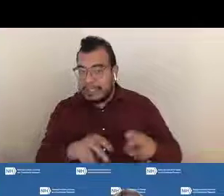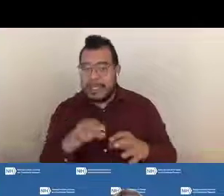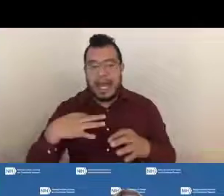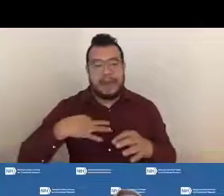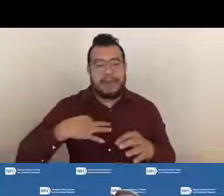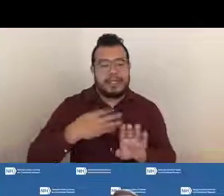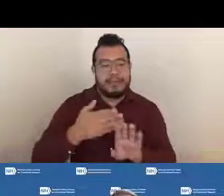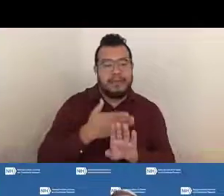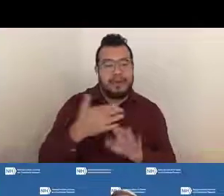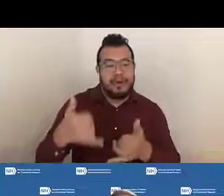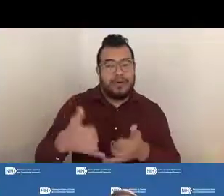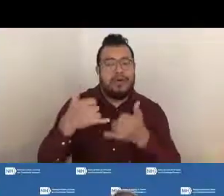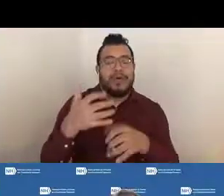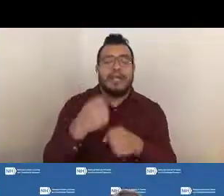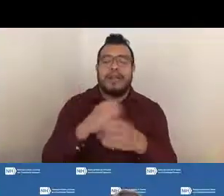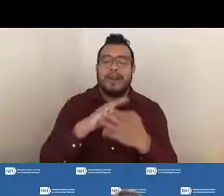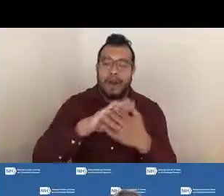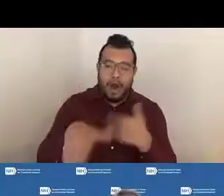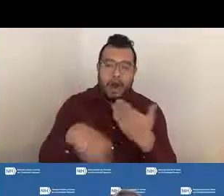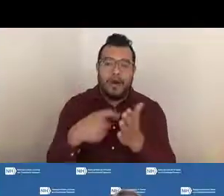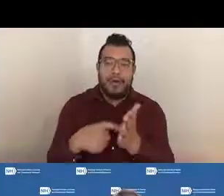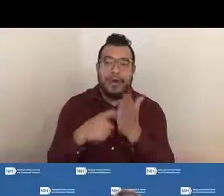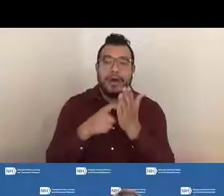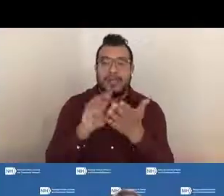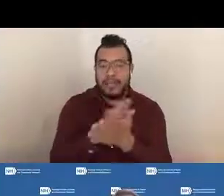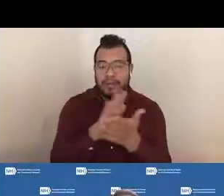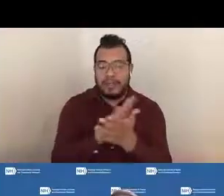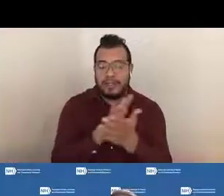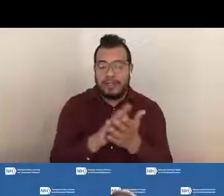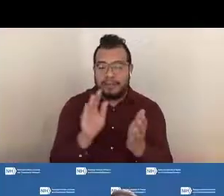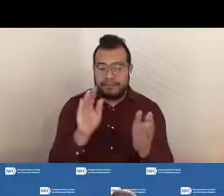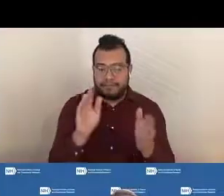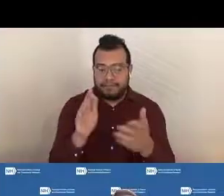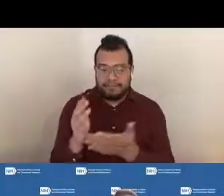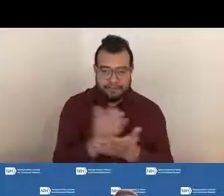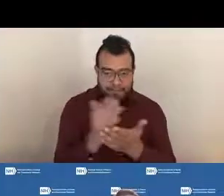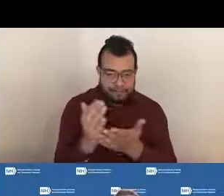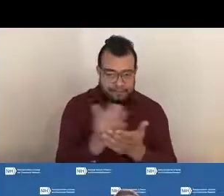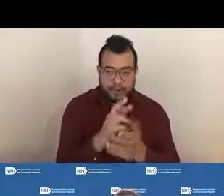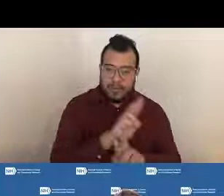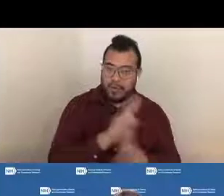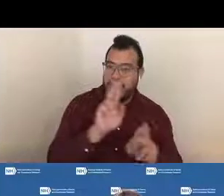and get all the required documentation necessary to prepare your award for the GMO release.